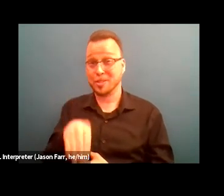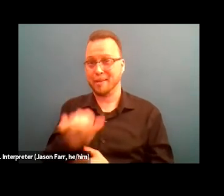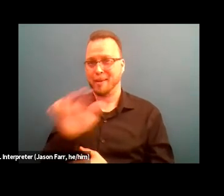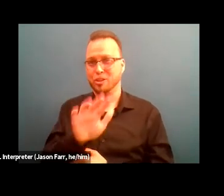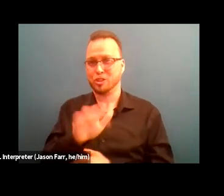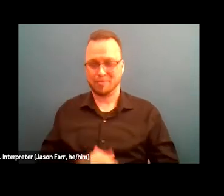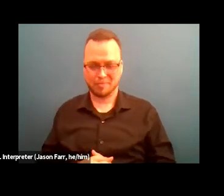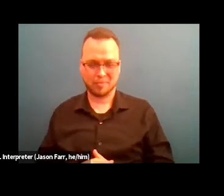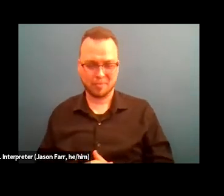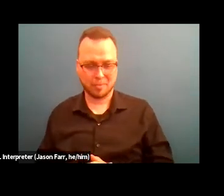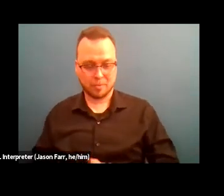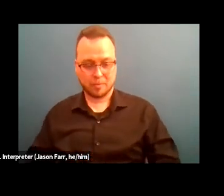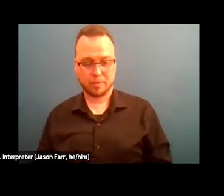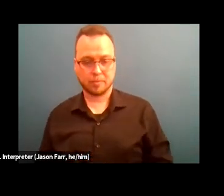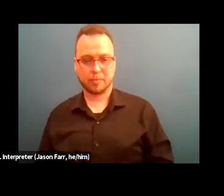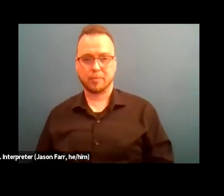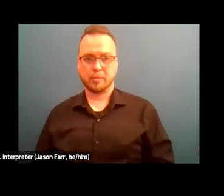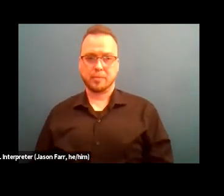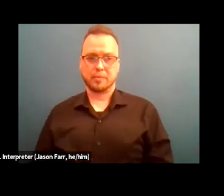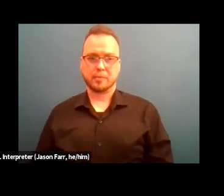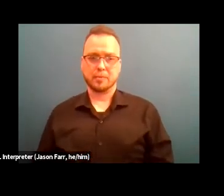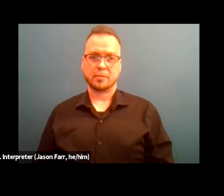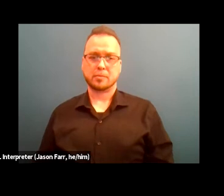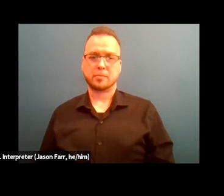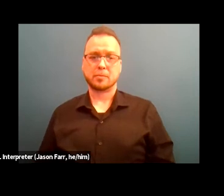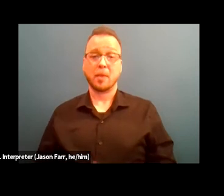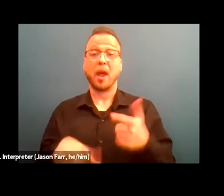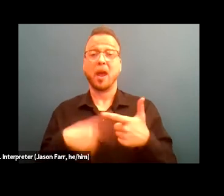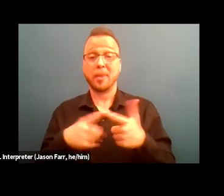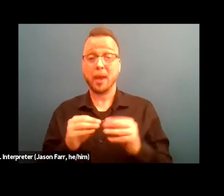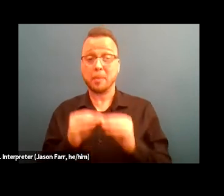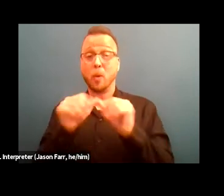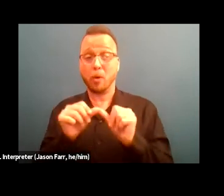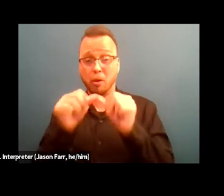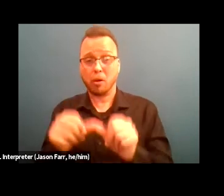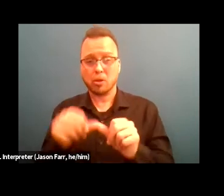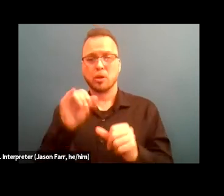if I could read that accurately and then even further. So that was in a five year time gap.